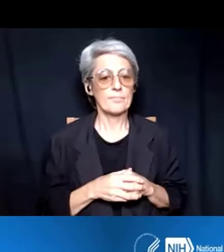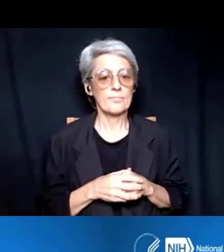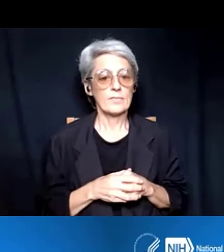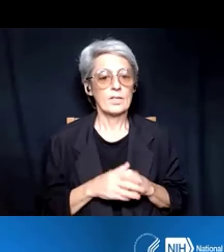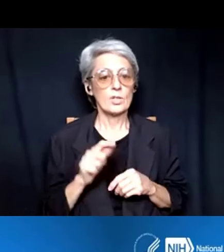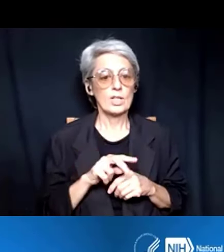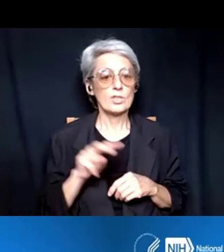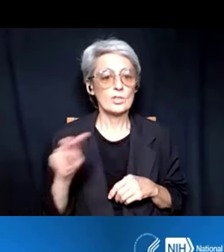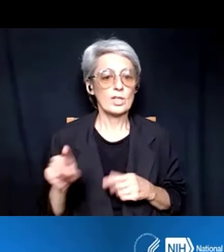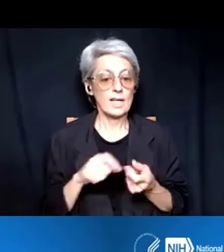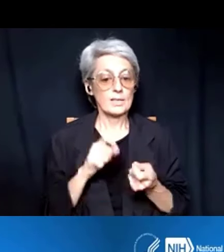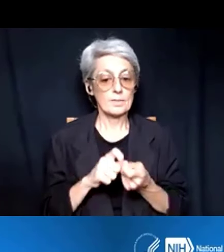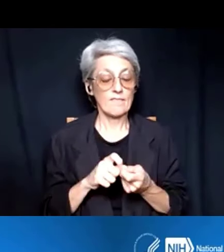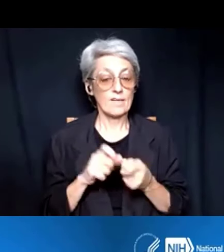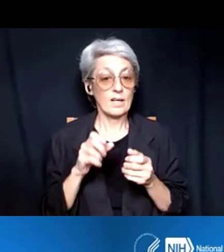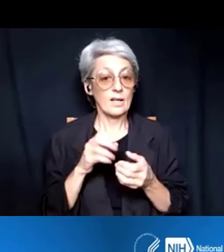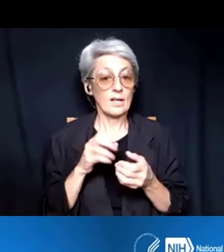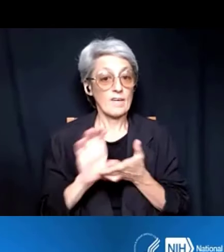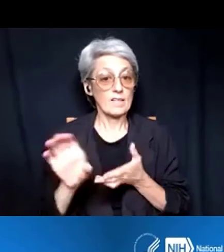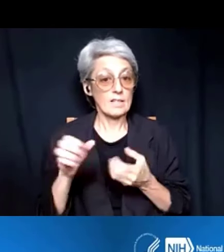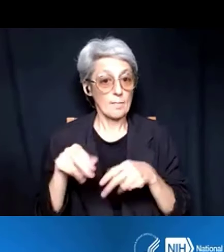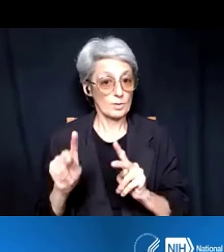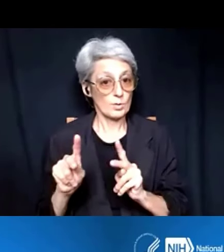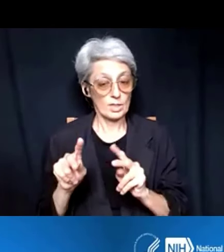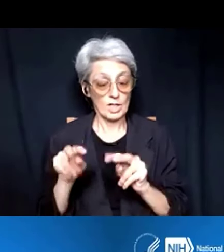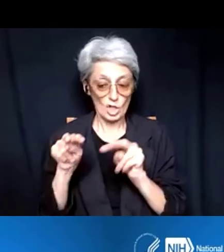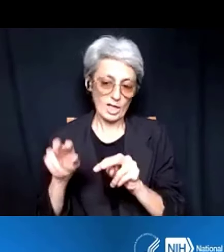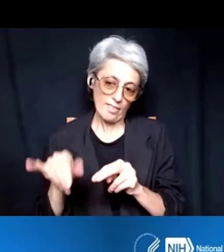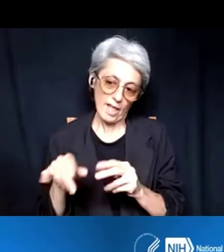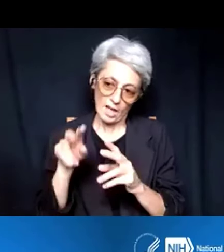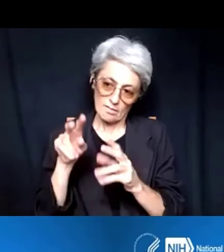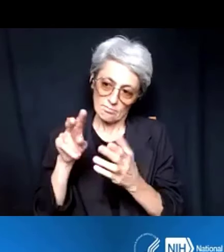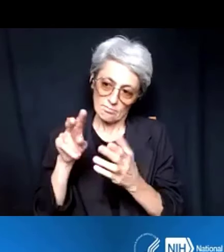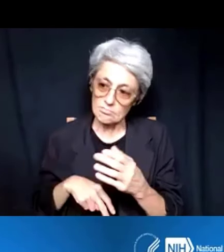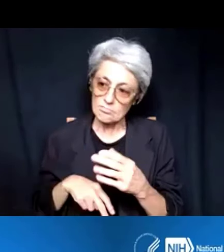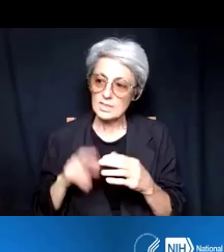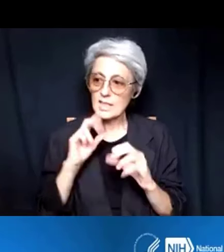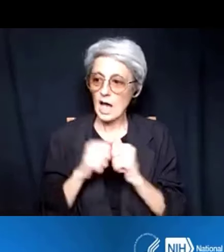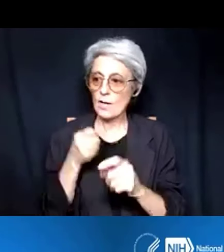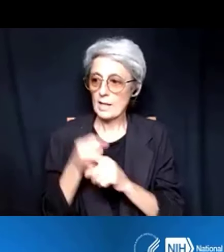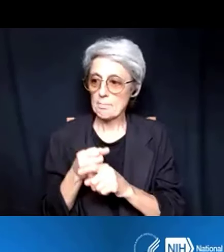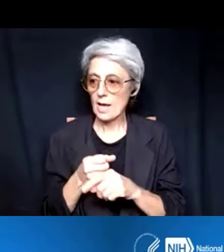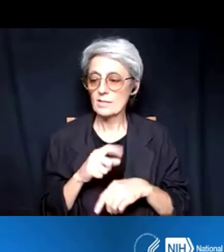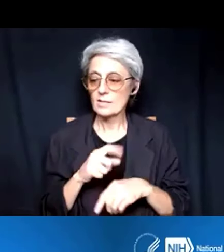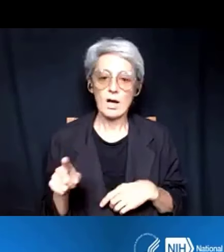funding opportunity to see how it impacts. Hopefully that answers that question.